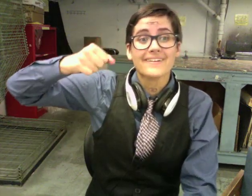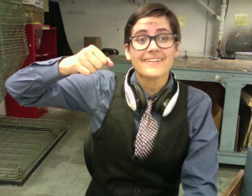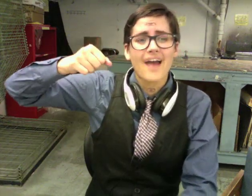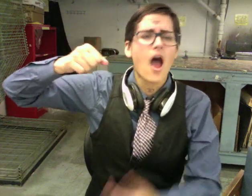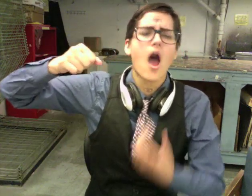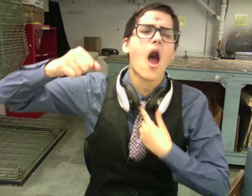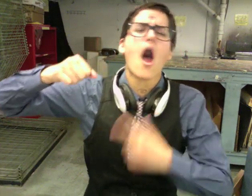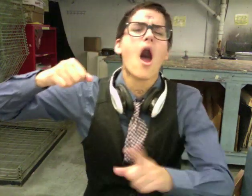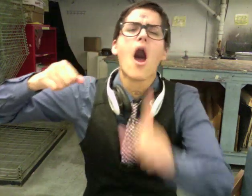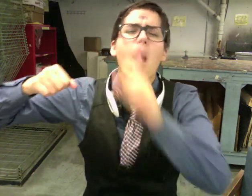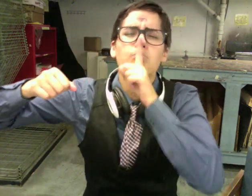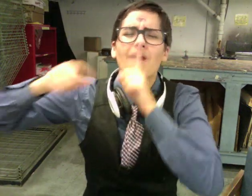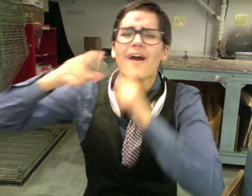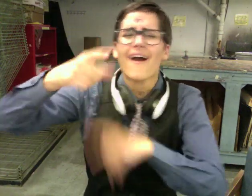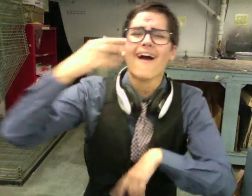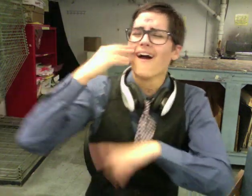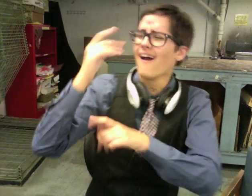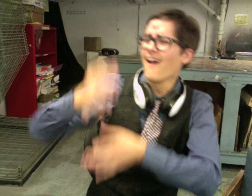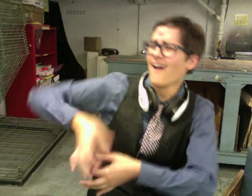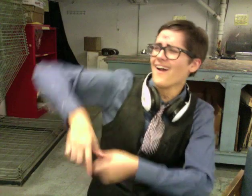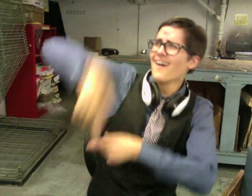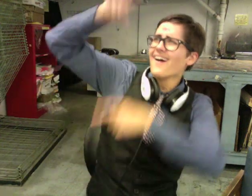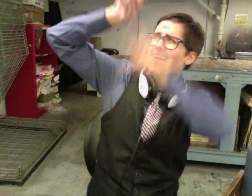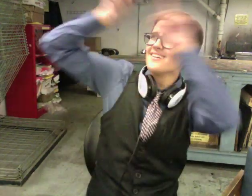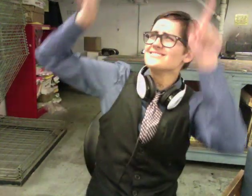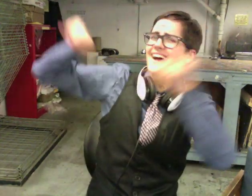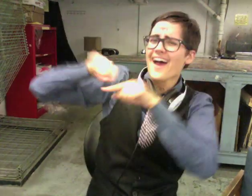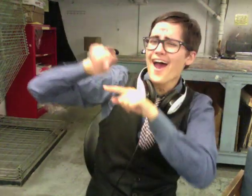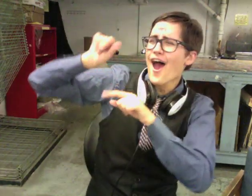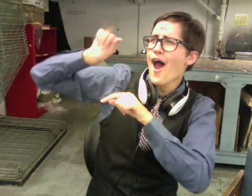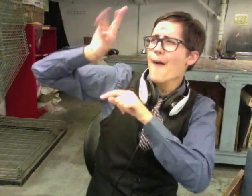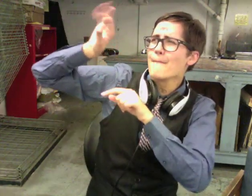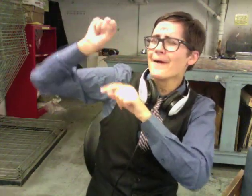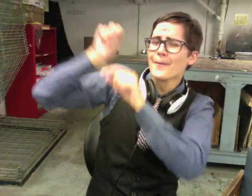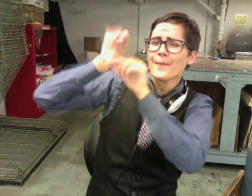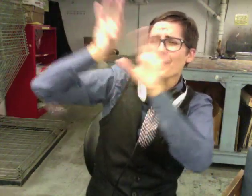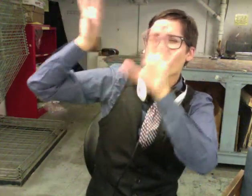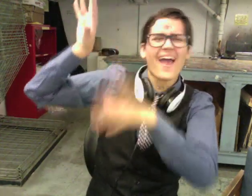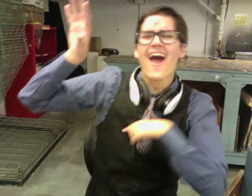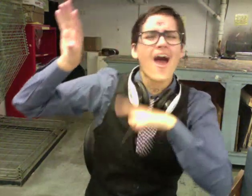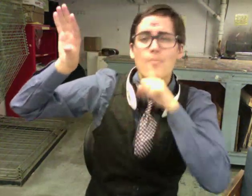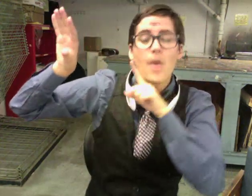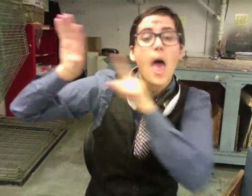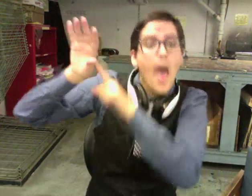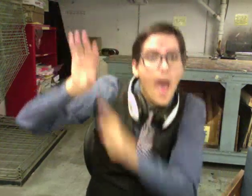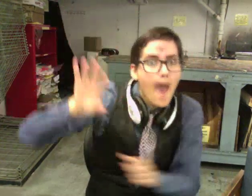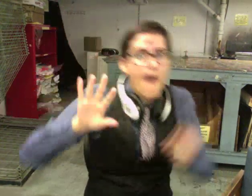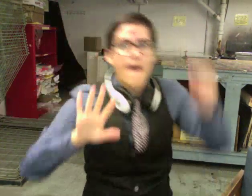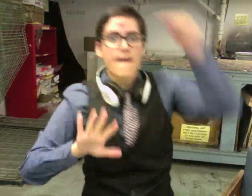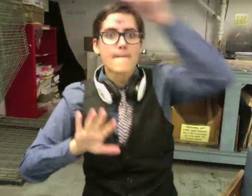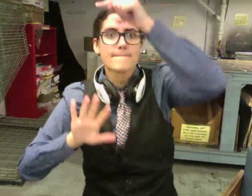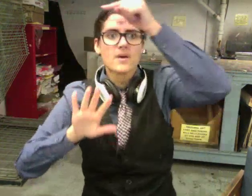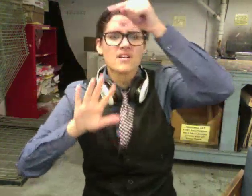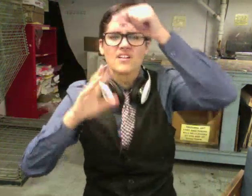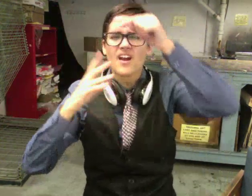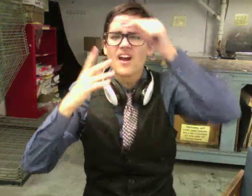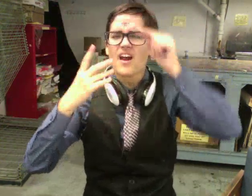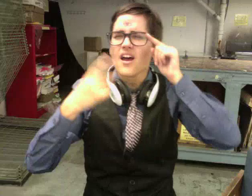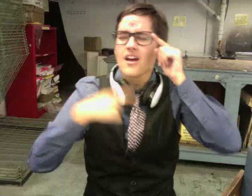...Not the glowing sign of Arby's. Something higher, and beyond that. We know the difference.